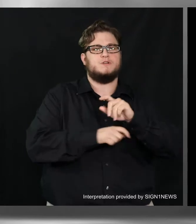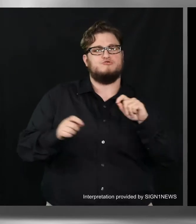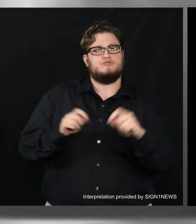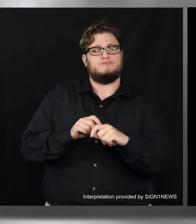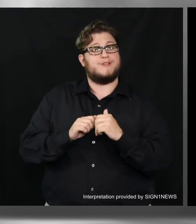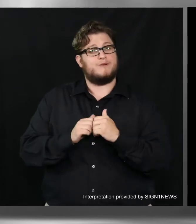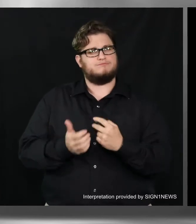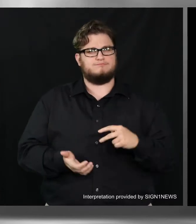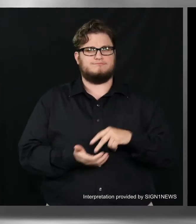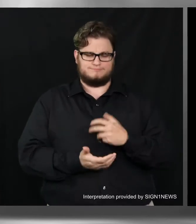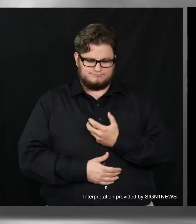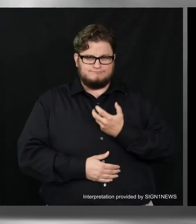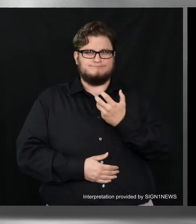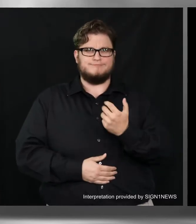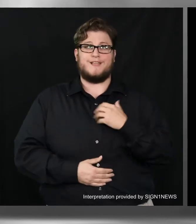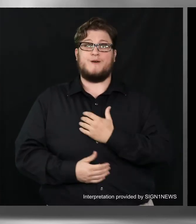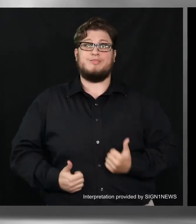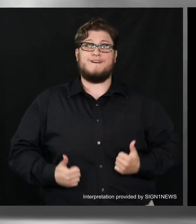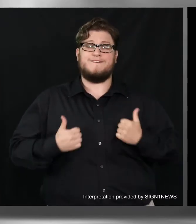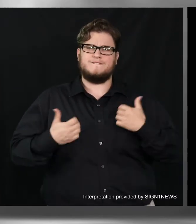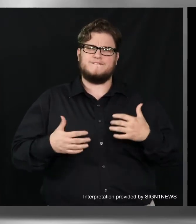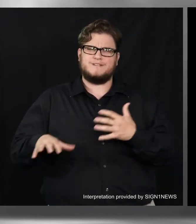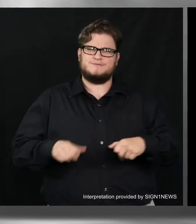by speaking up and taking control of our lives.